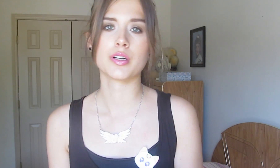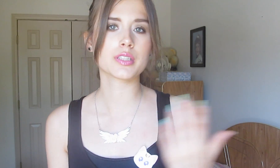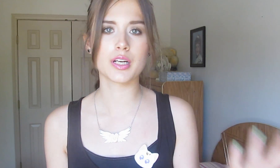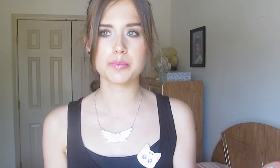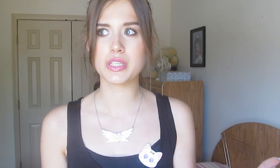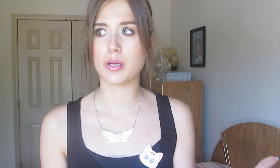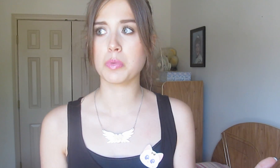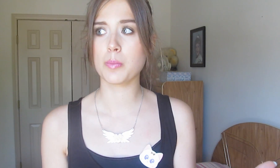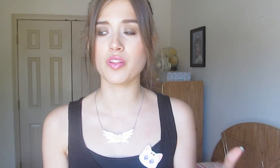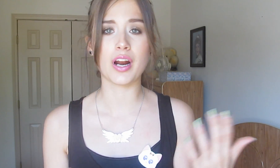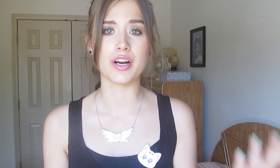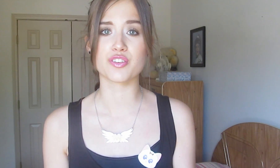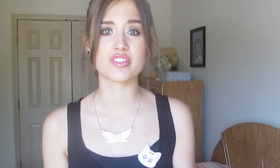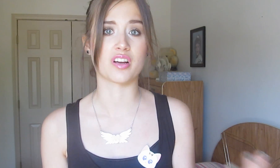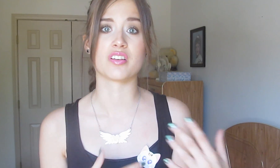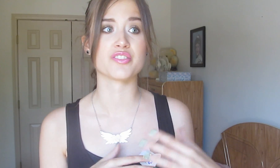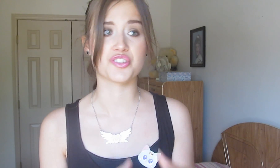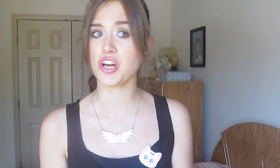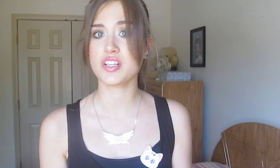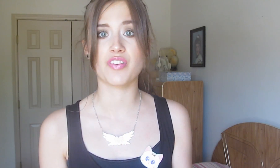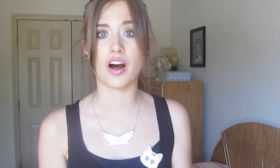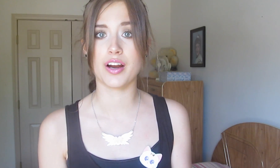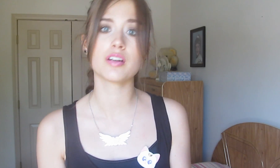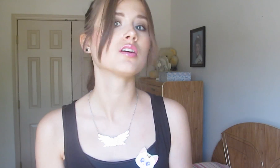There’s gonna be some people that I understand just fine.